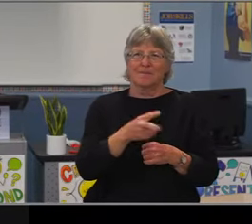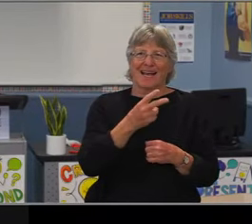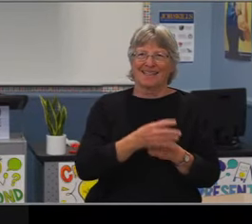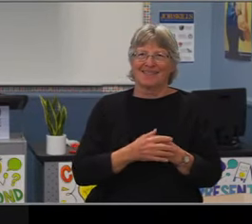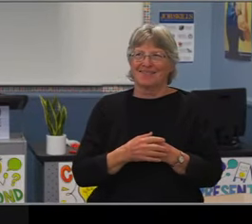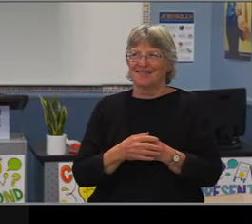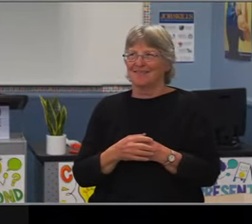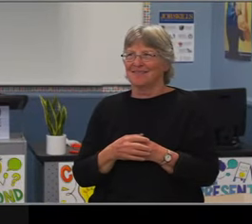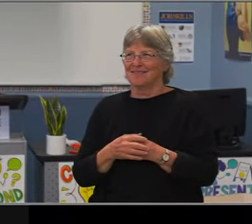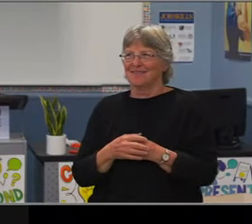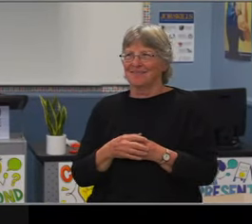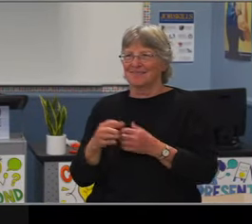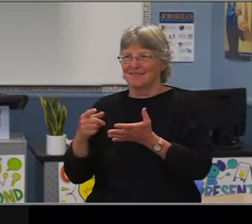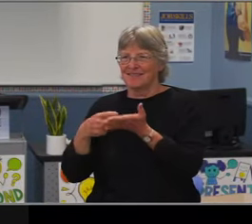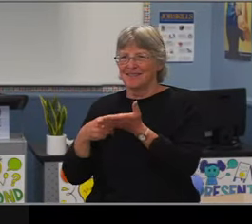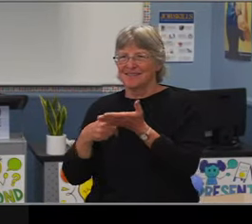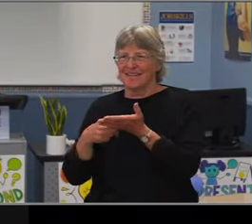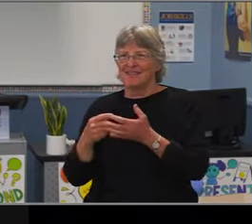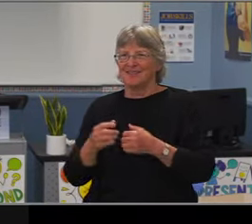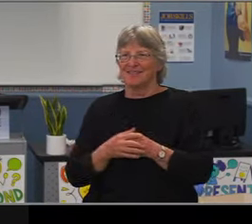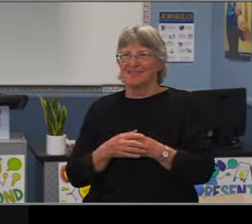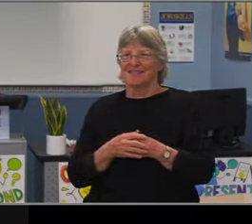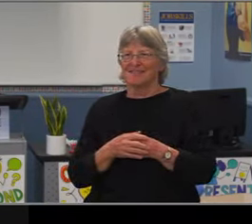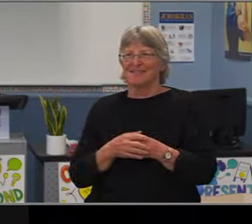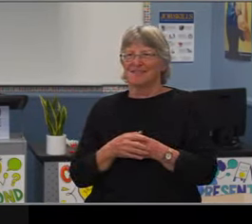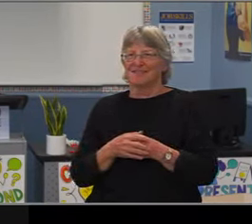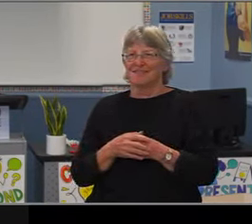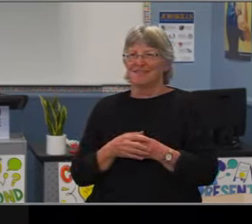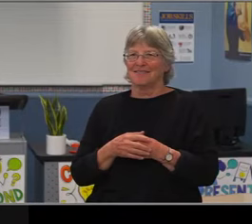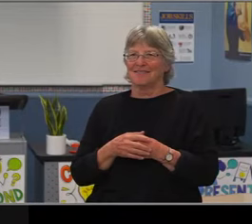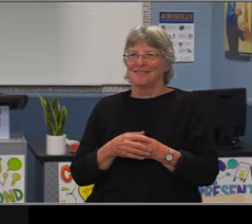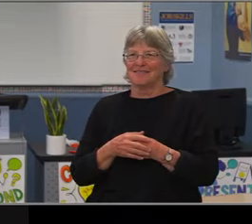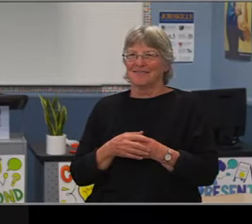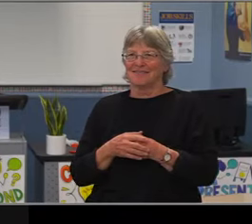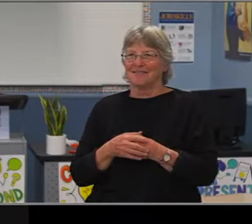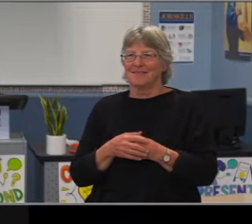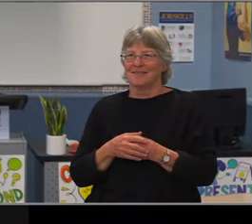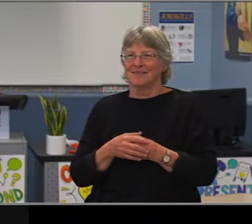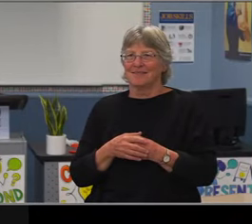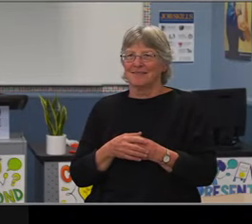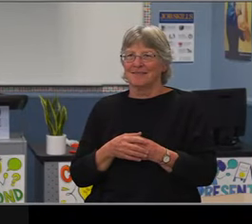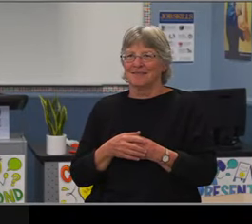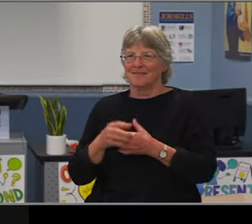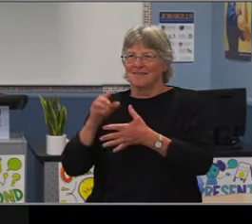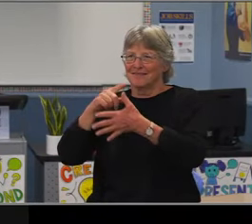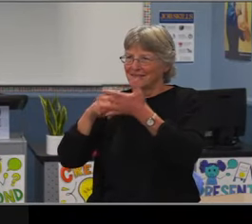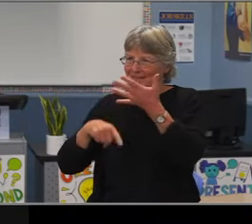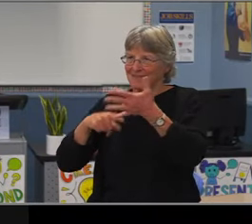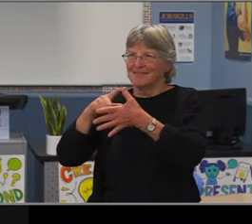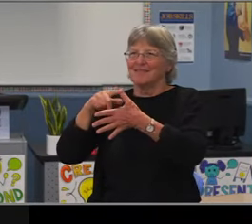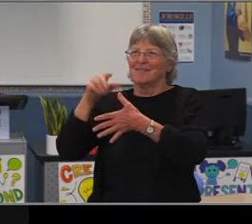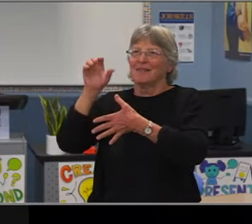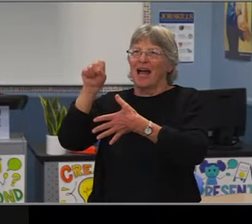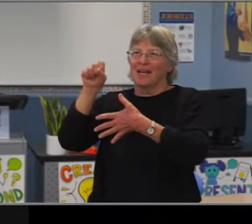We had a guest speaker today, her name was Dr. Marquita Robinson as she addressed the